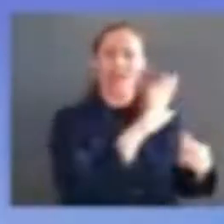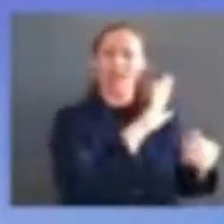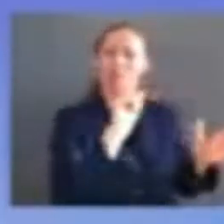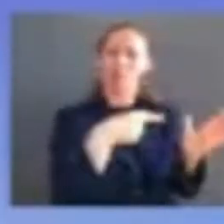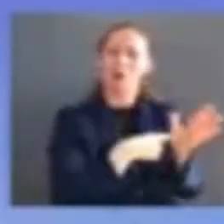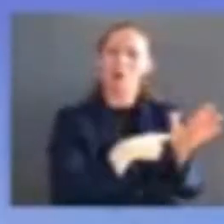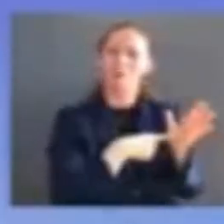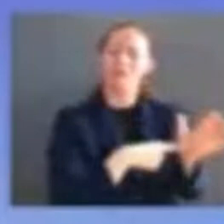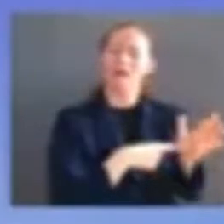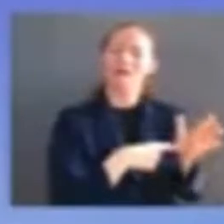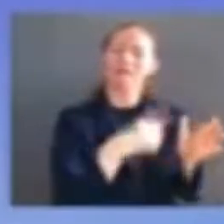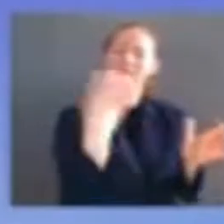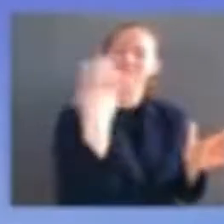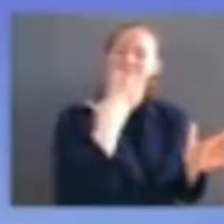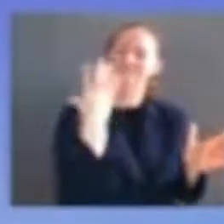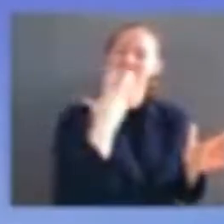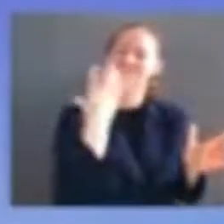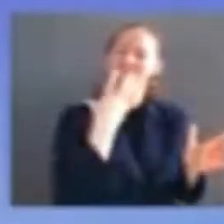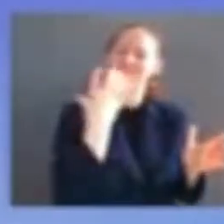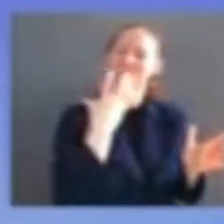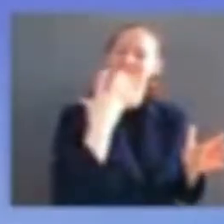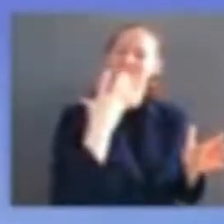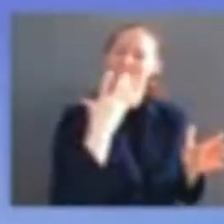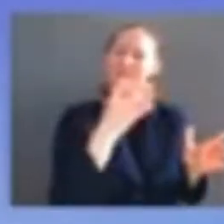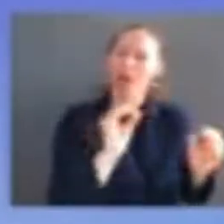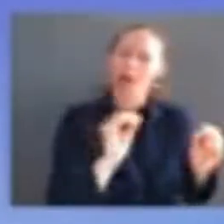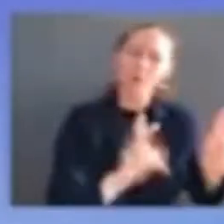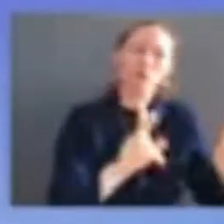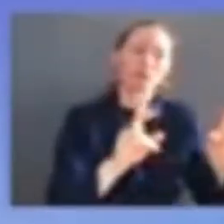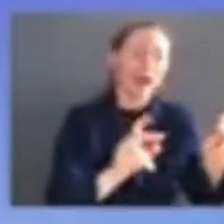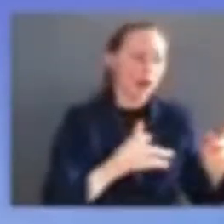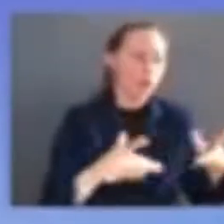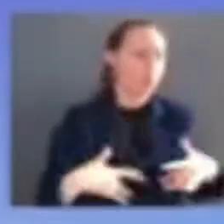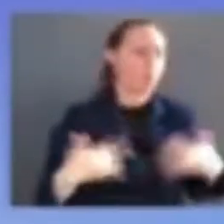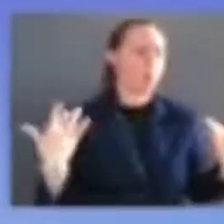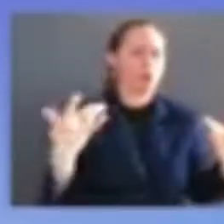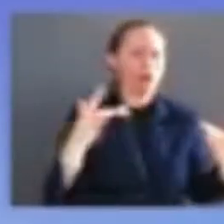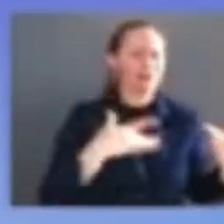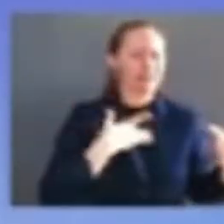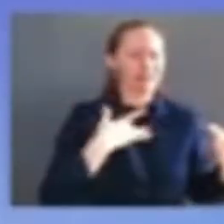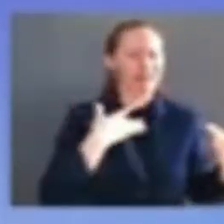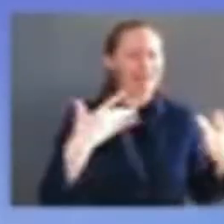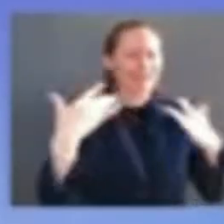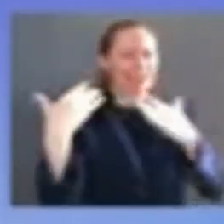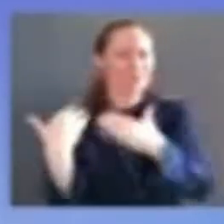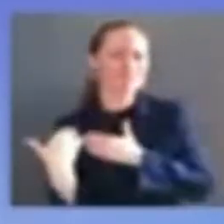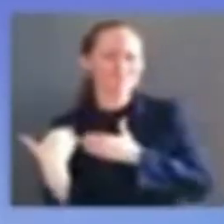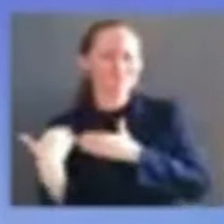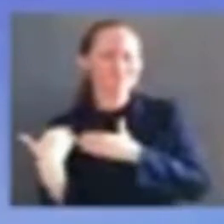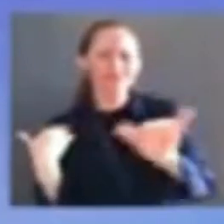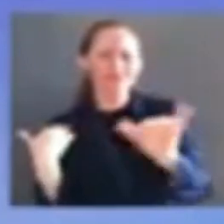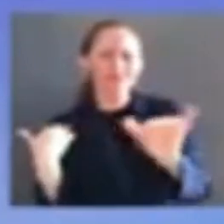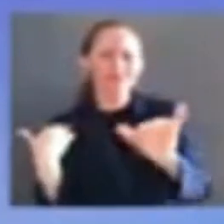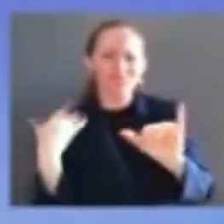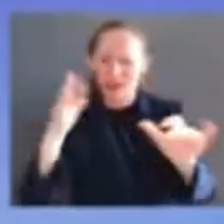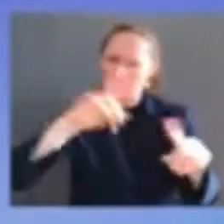responsibility i am feeling up to the task primarily because i know that i am not alone